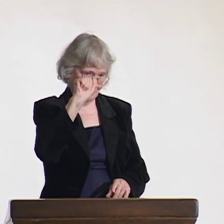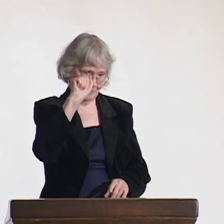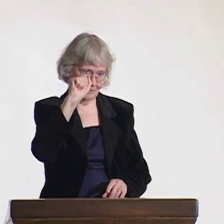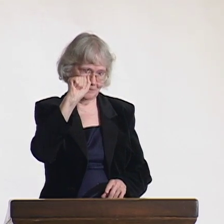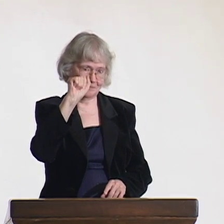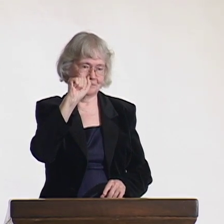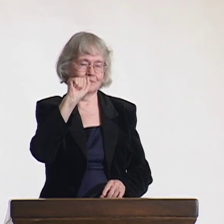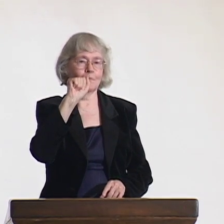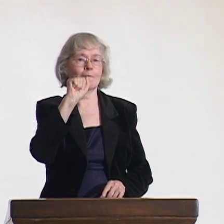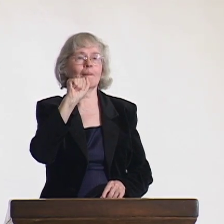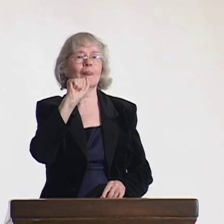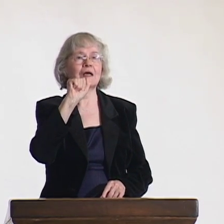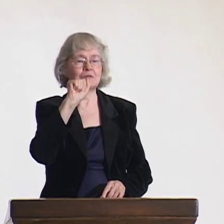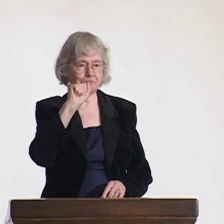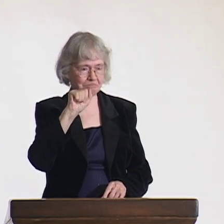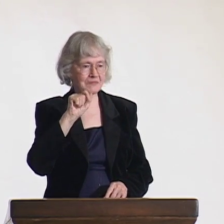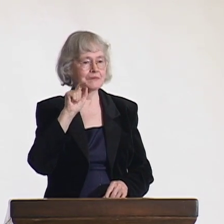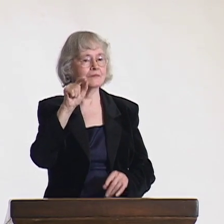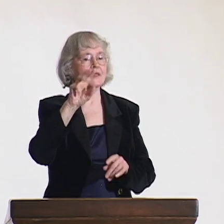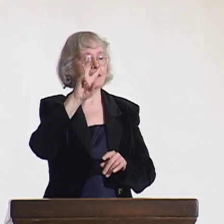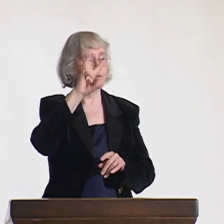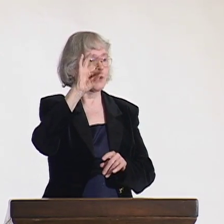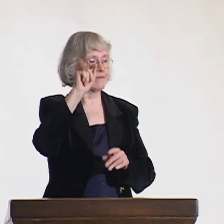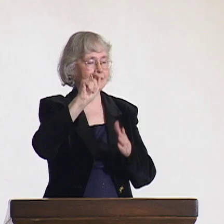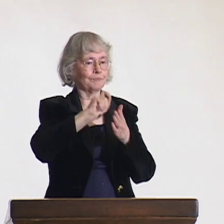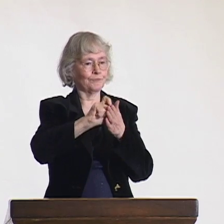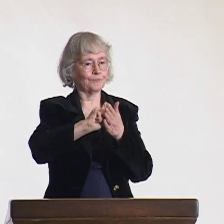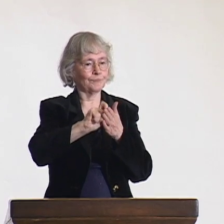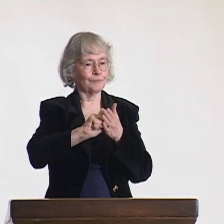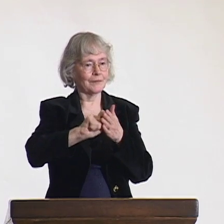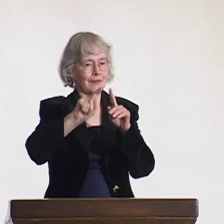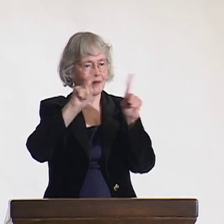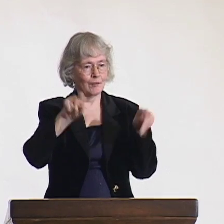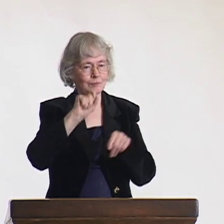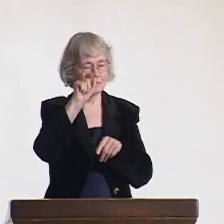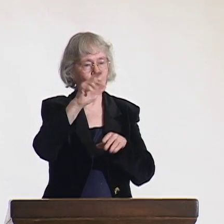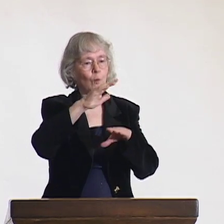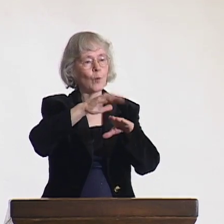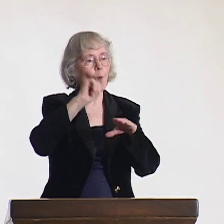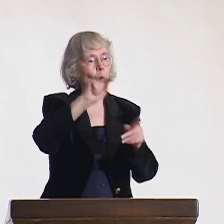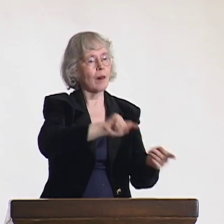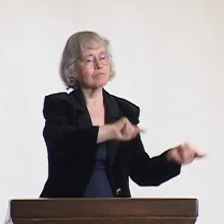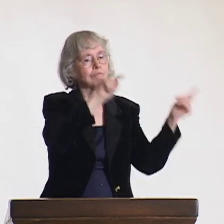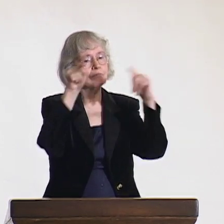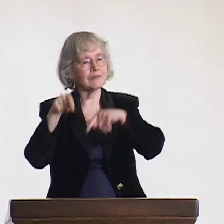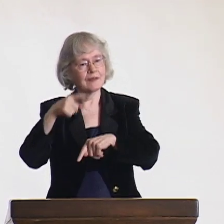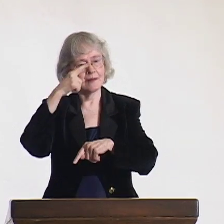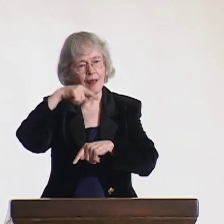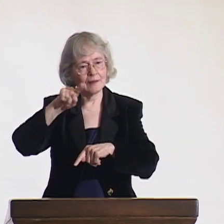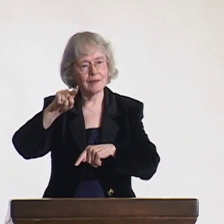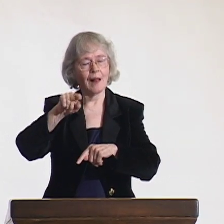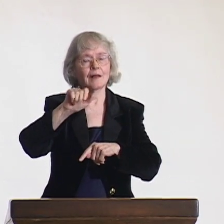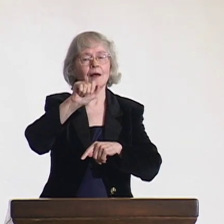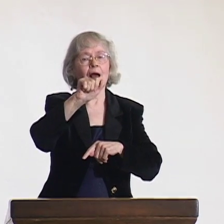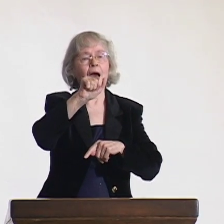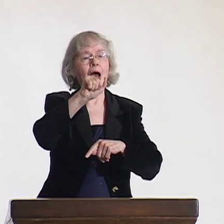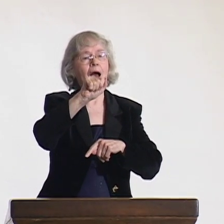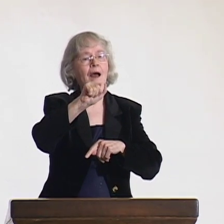That girl on the slide is from Mongolia and the man with her received a letter from the World Federation of the Deaf